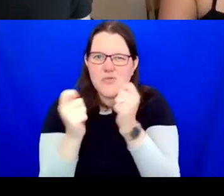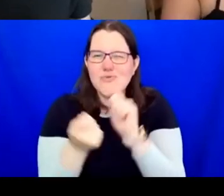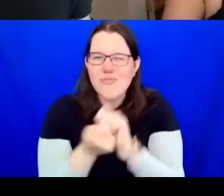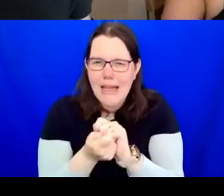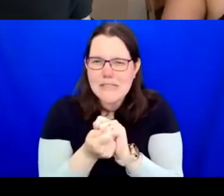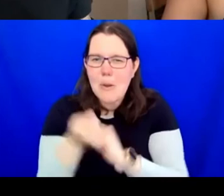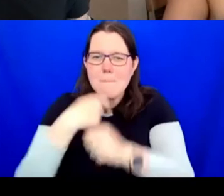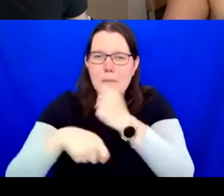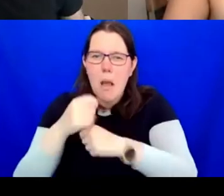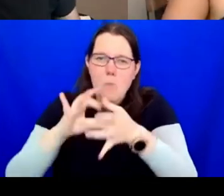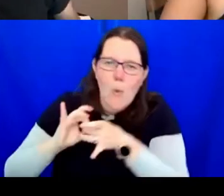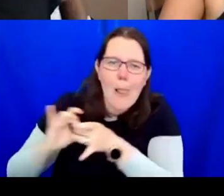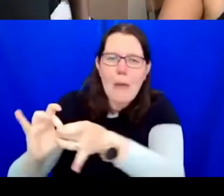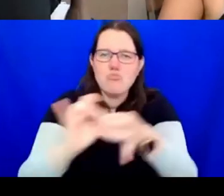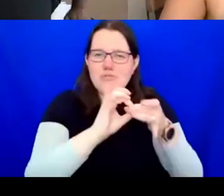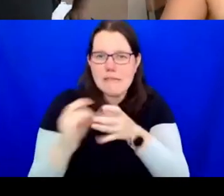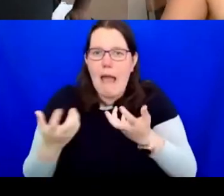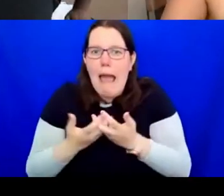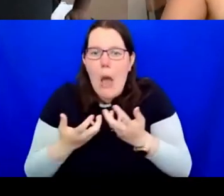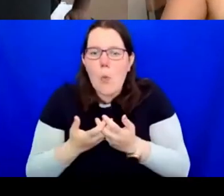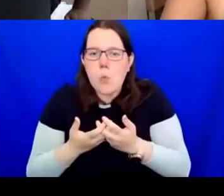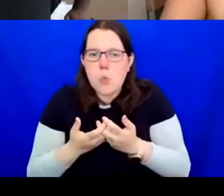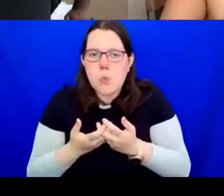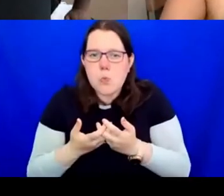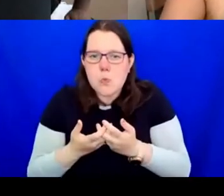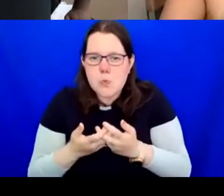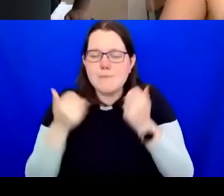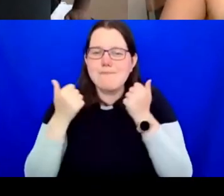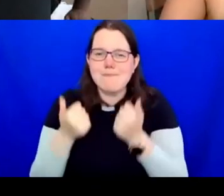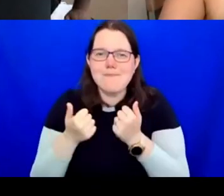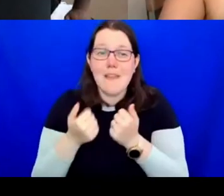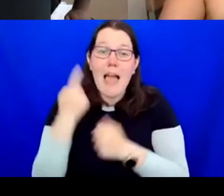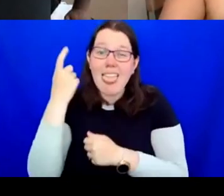we're educated, right? It always goes back to education. That's part of the challenge.